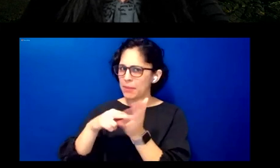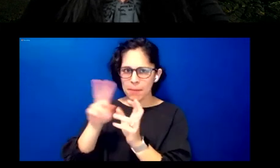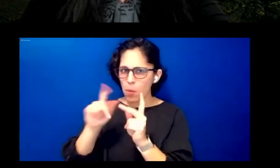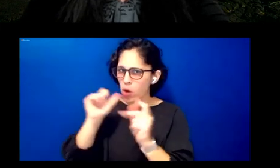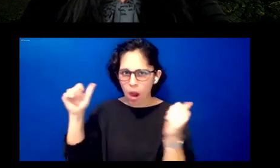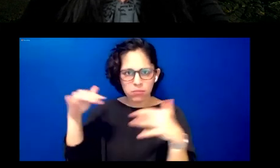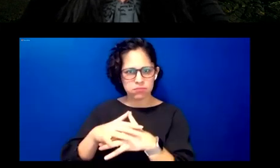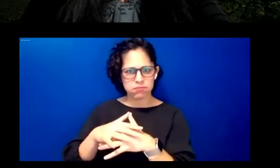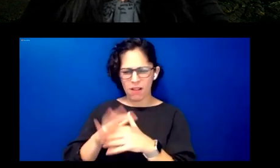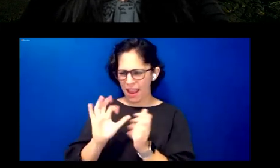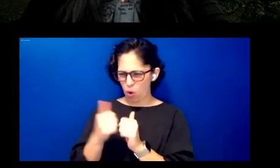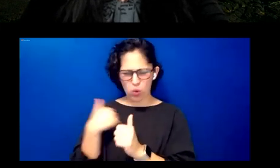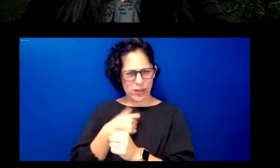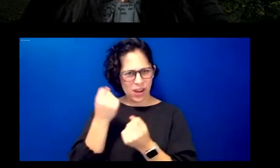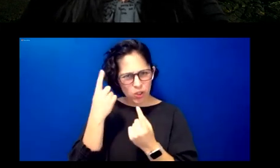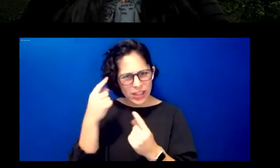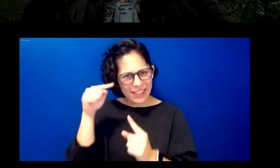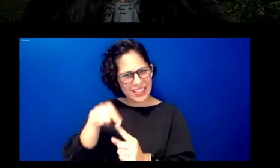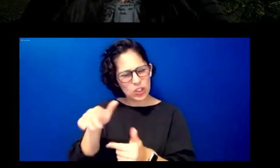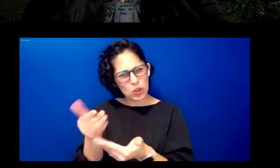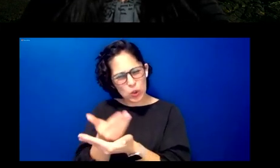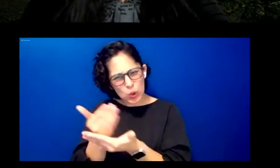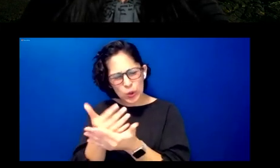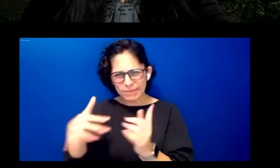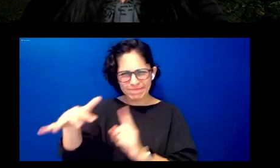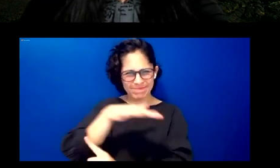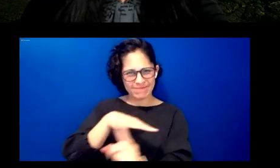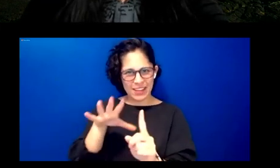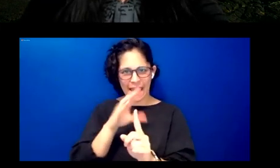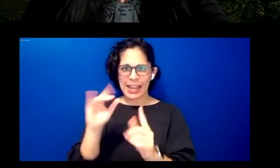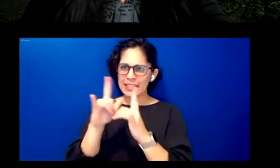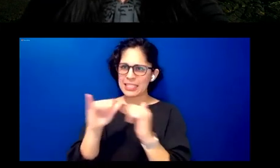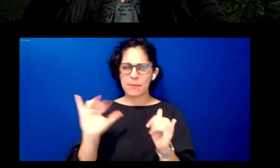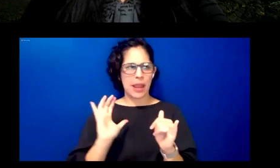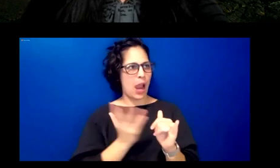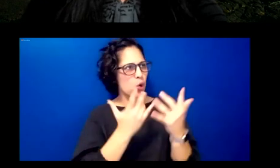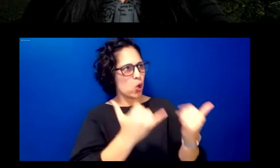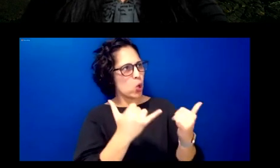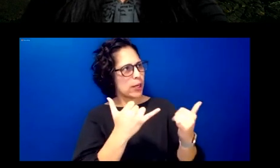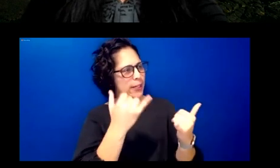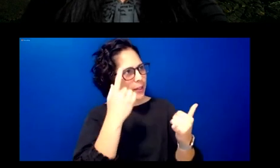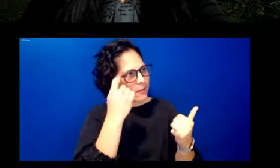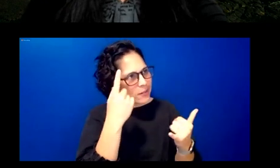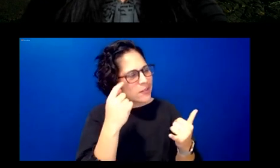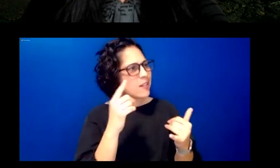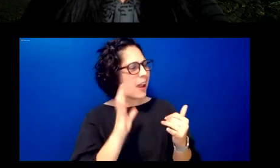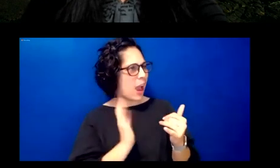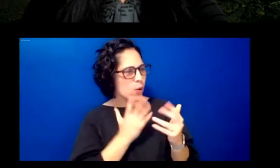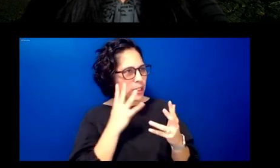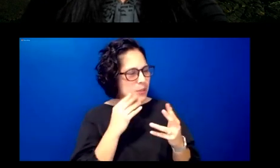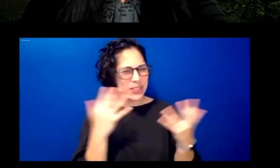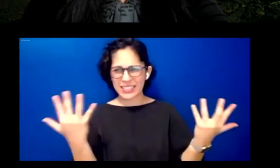territory knit it into our existing understanding of our lives lived in real space and claim